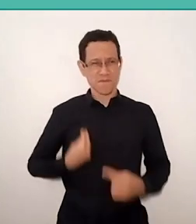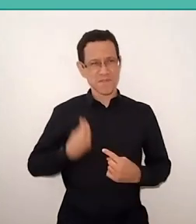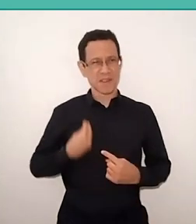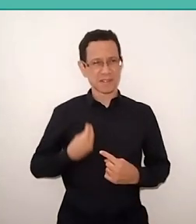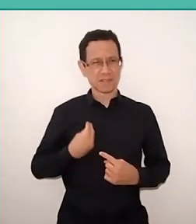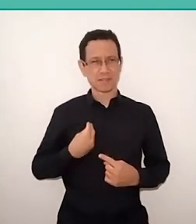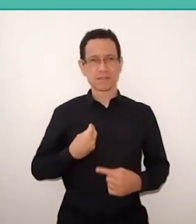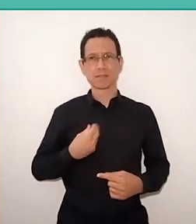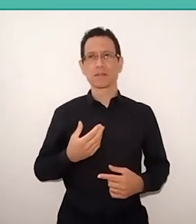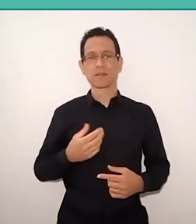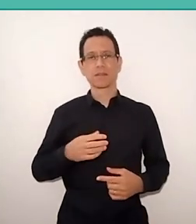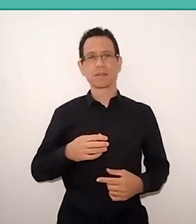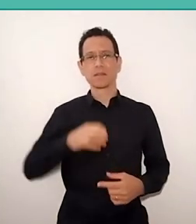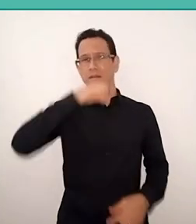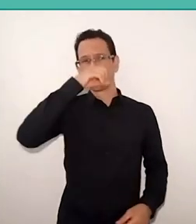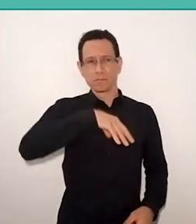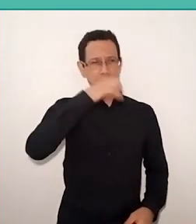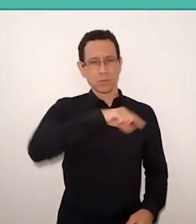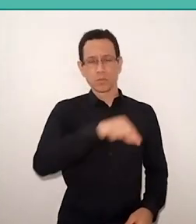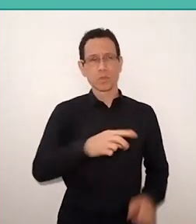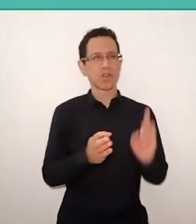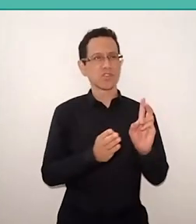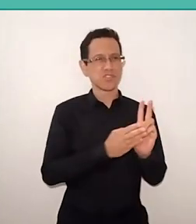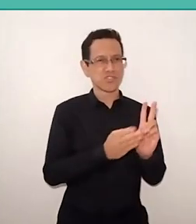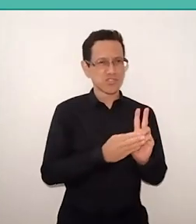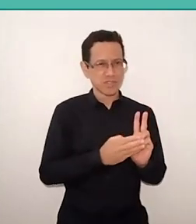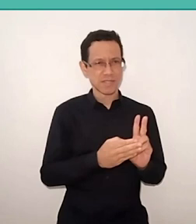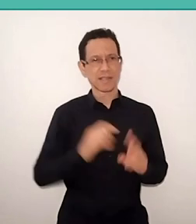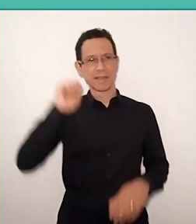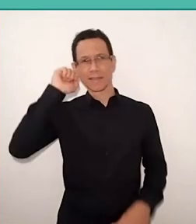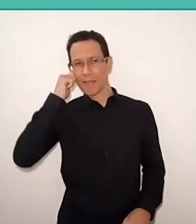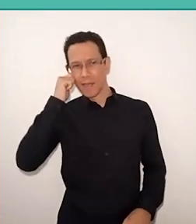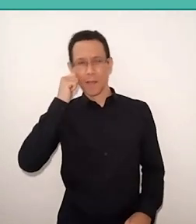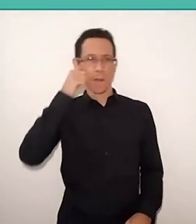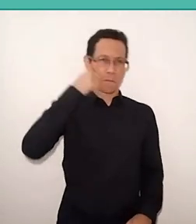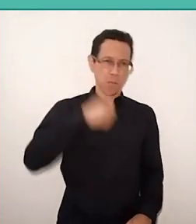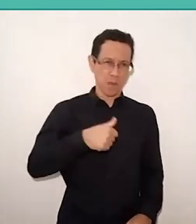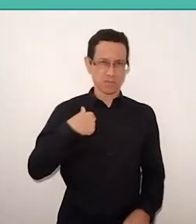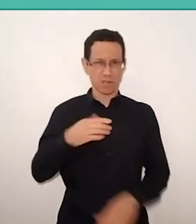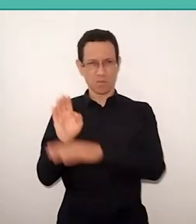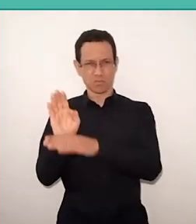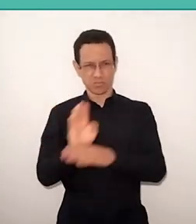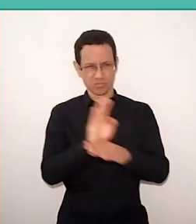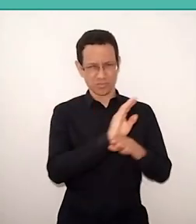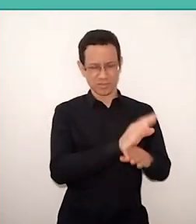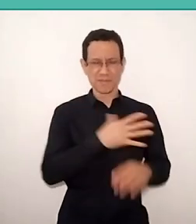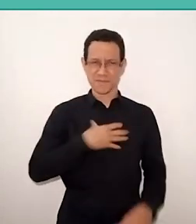discriminating the Indian, the black, the woman, I won't be helping my kids to be serious,